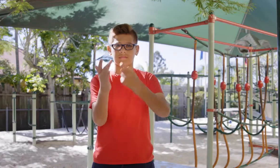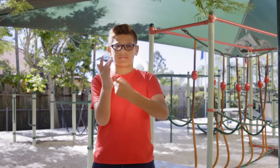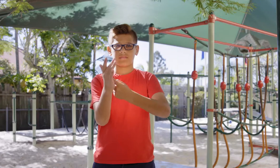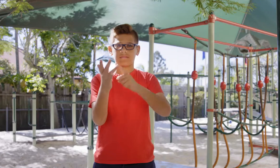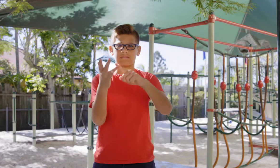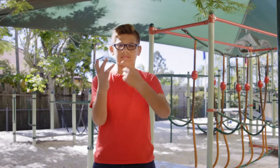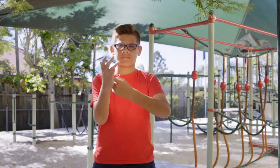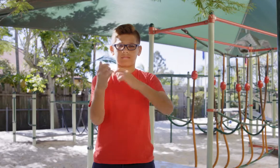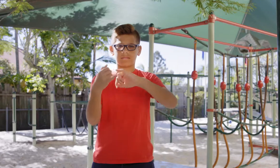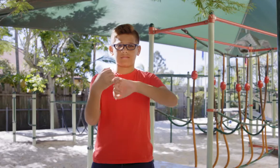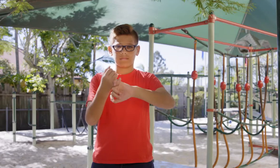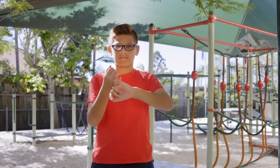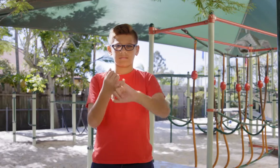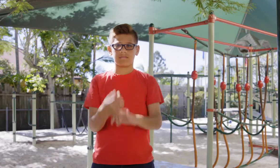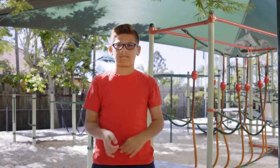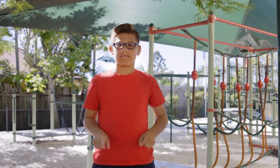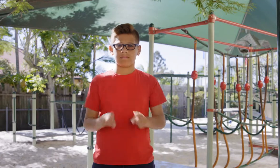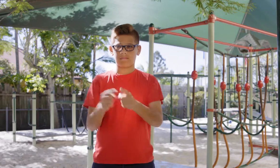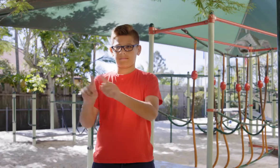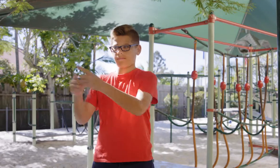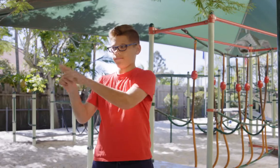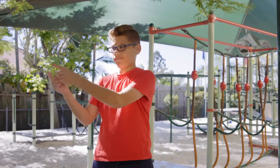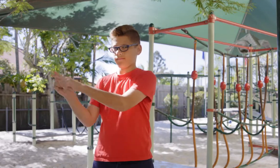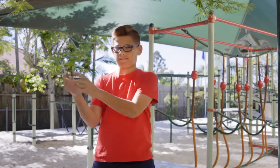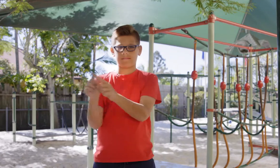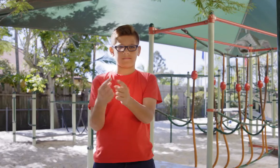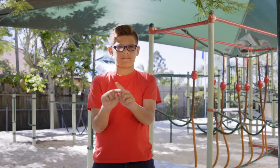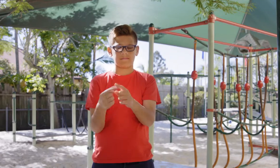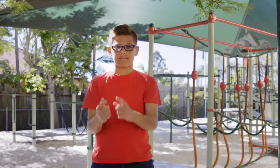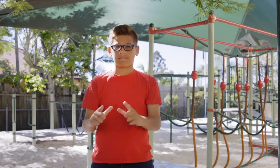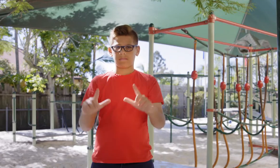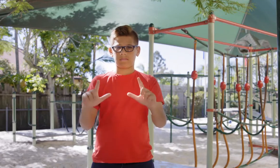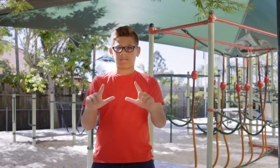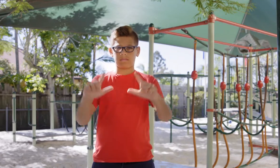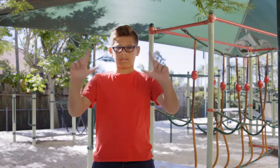Mirrors come in all different sizes.